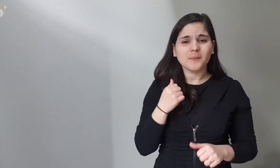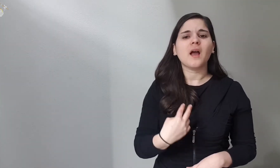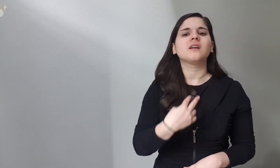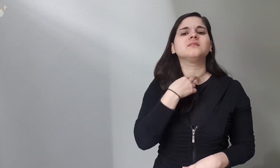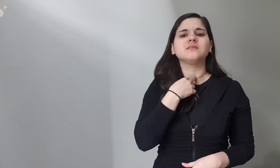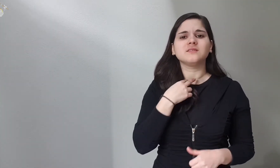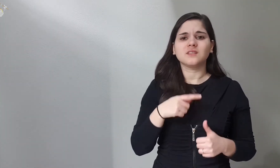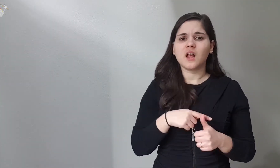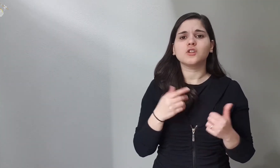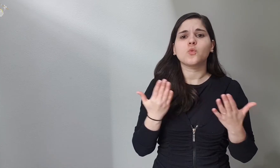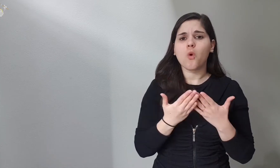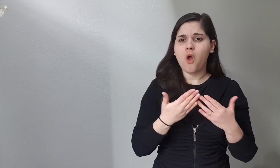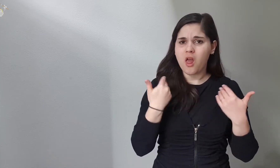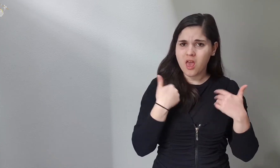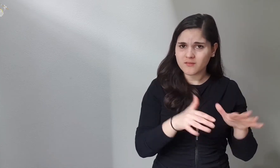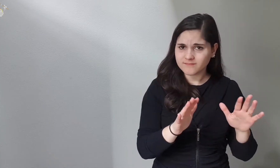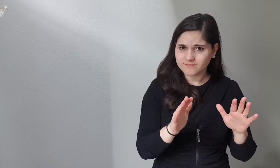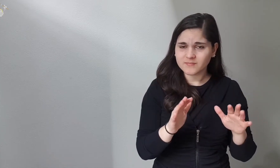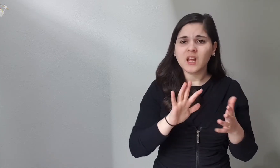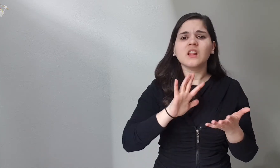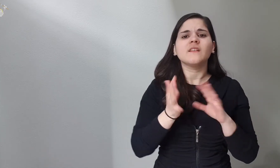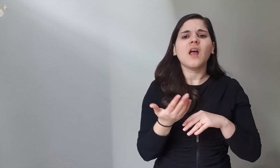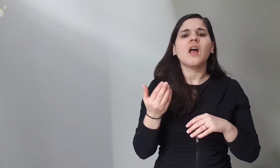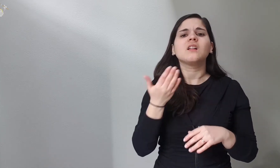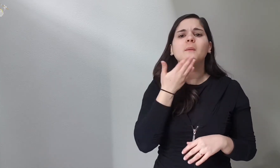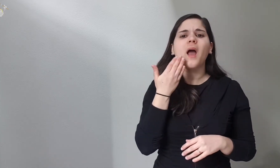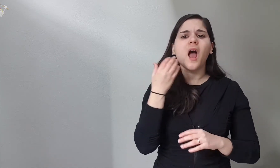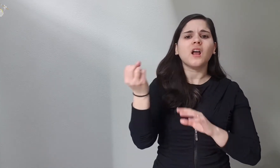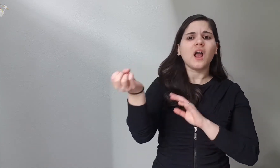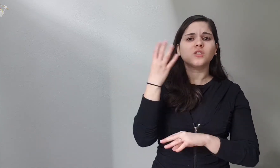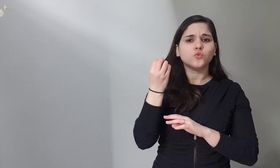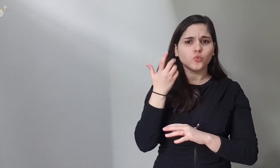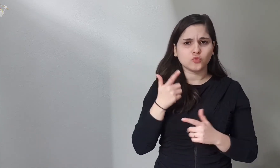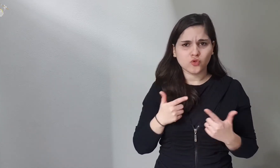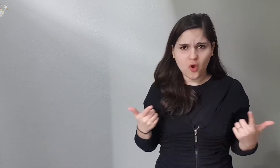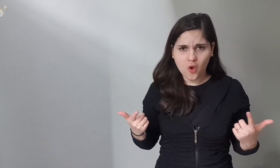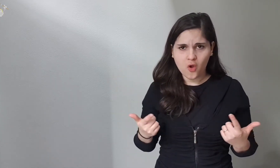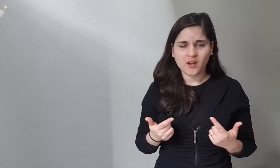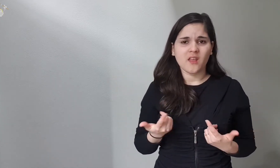are forced to drop out of school and lack of education.